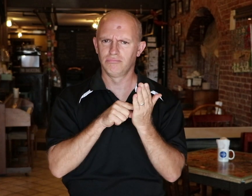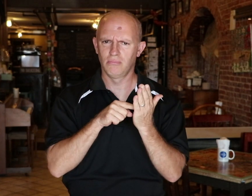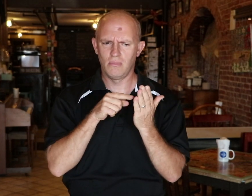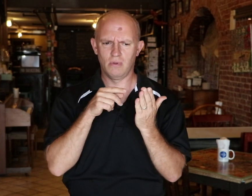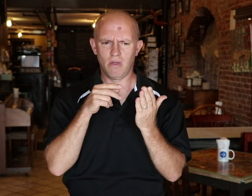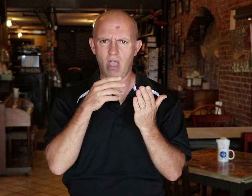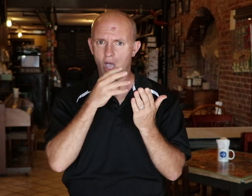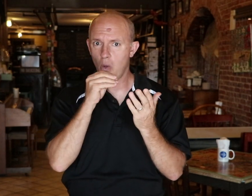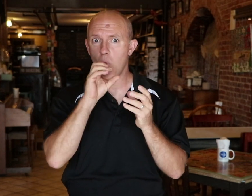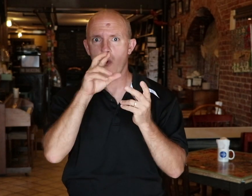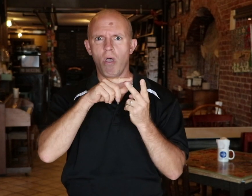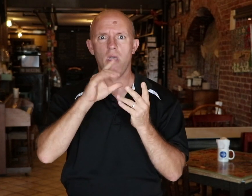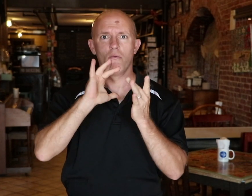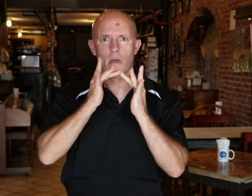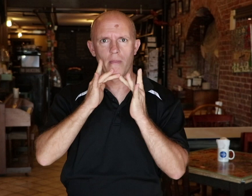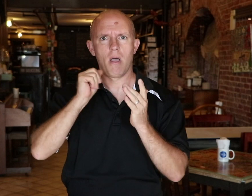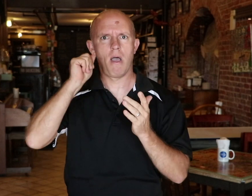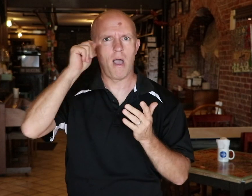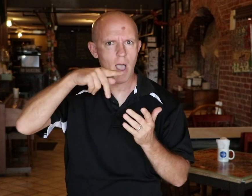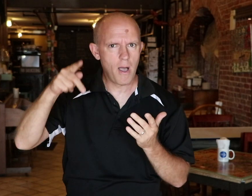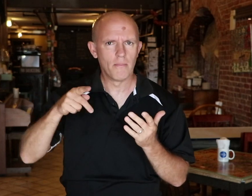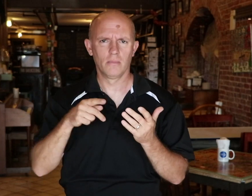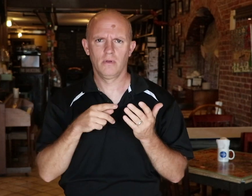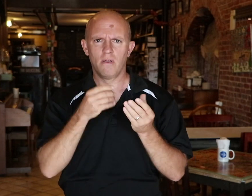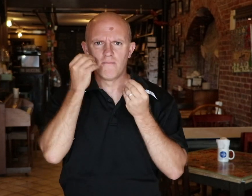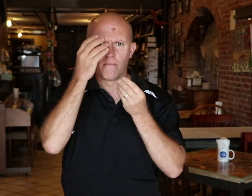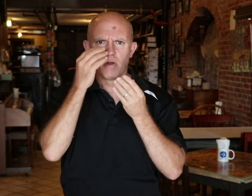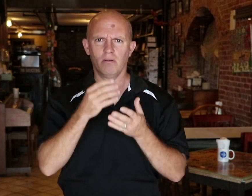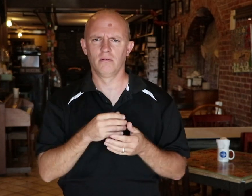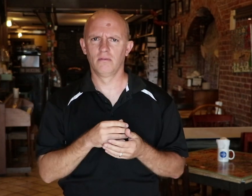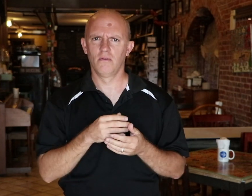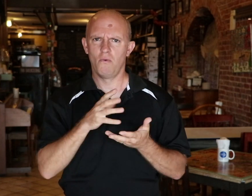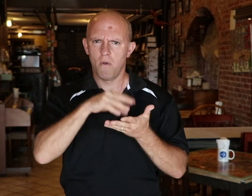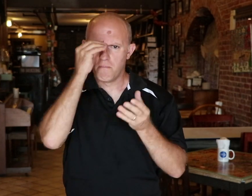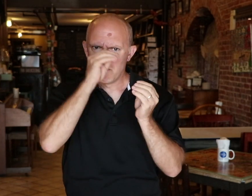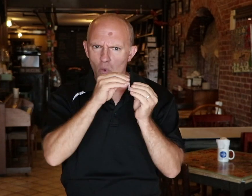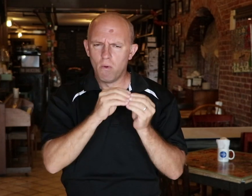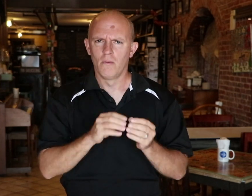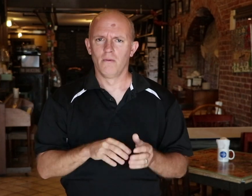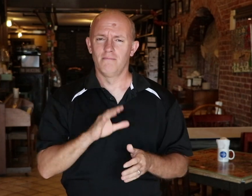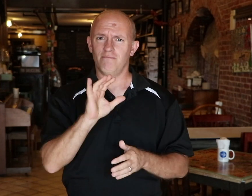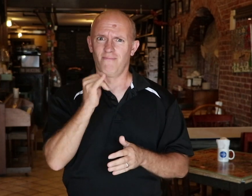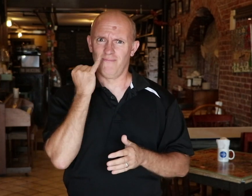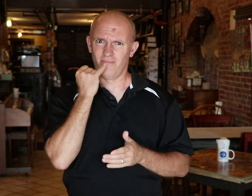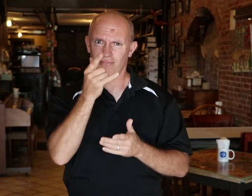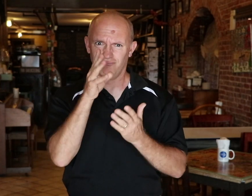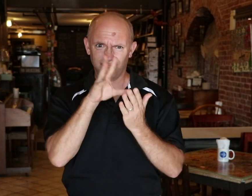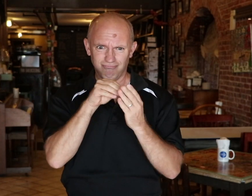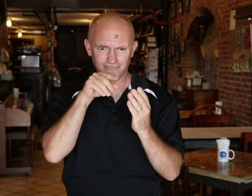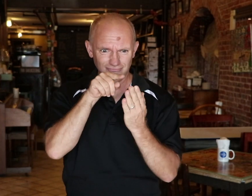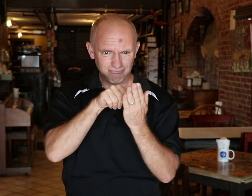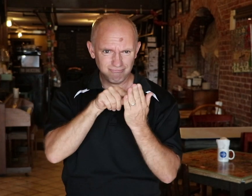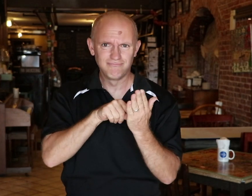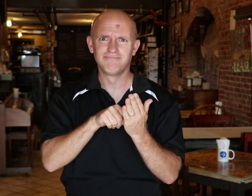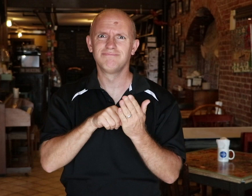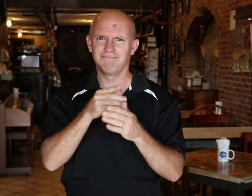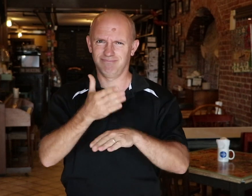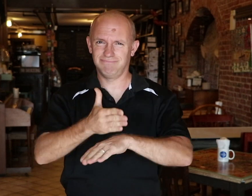read our pamphlet and check out the website and apps. They're full of information where you can learn more and you will be one step closer in providing